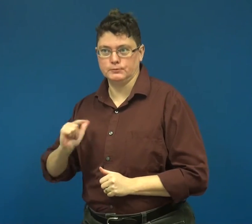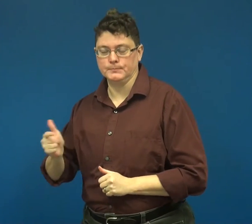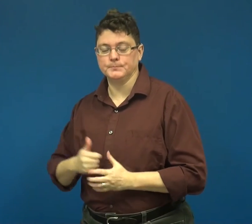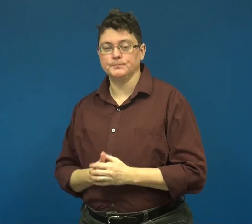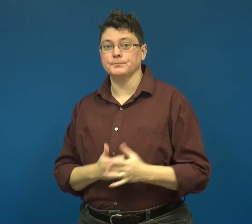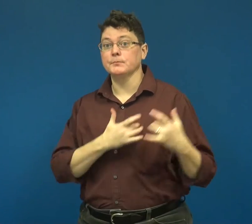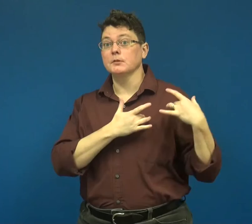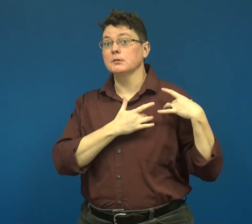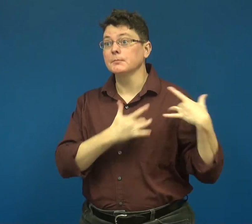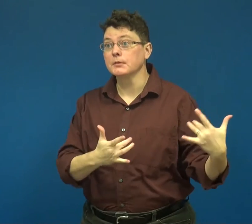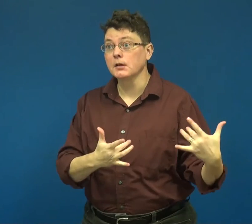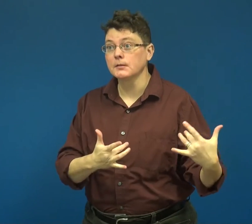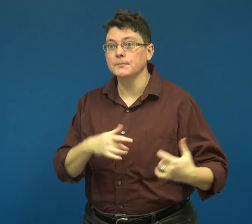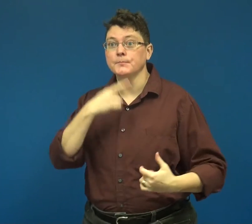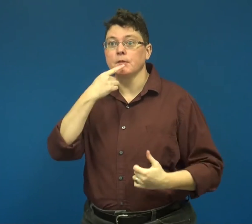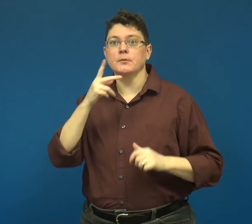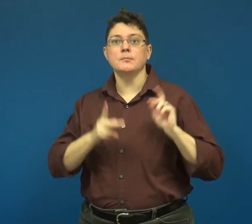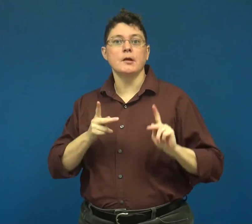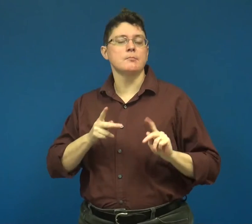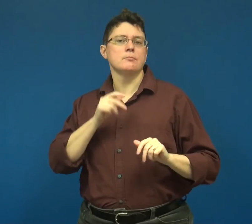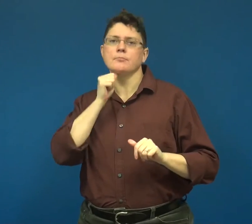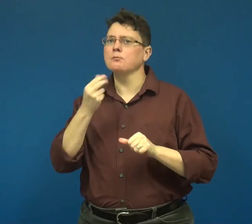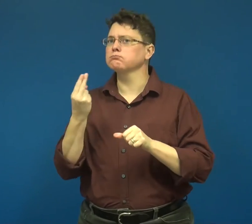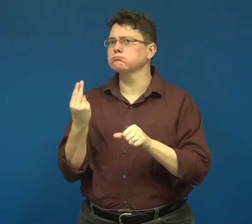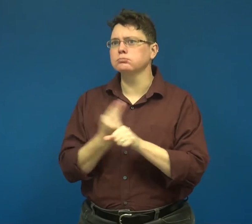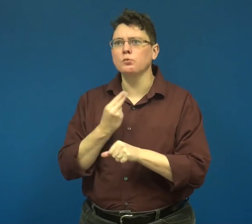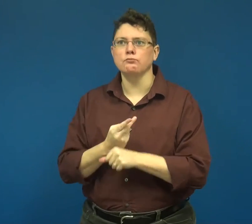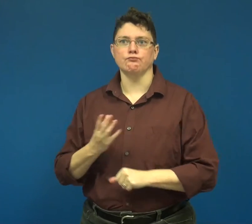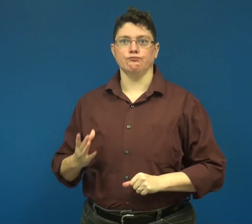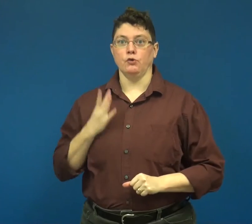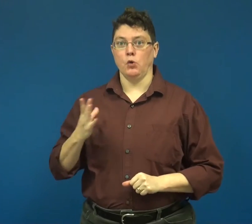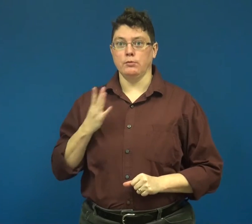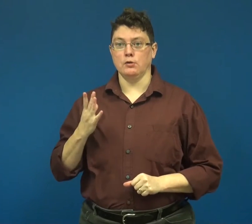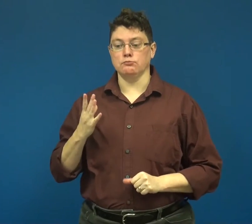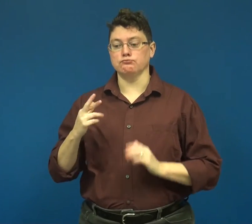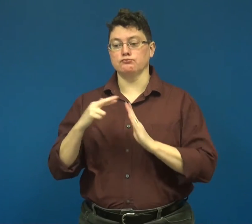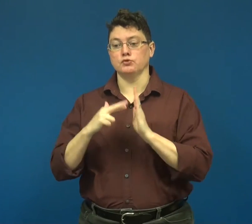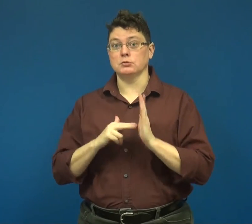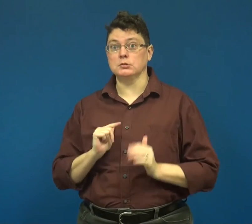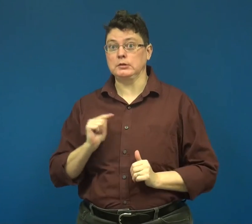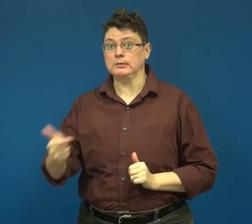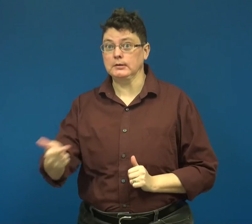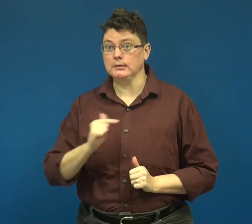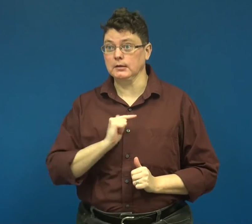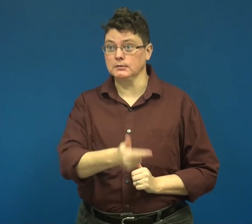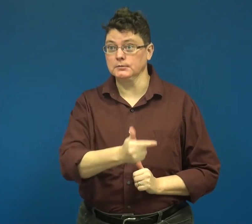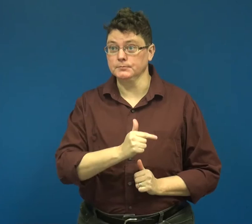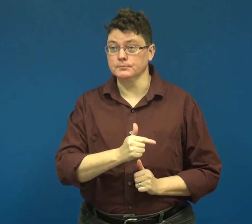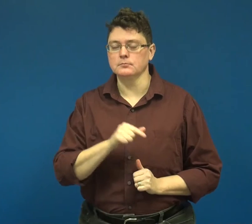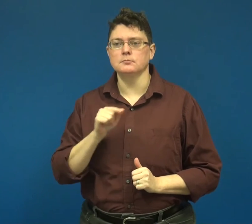In typical settings, hearing people do not employ formal turn-taking rules